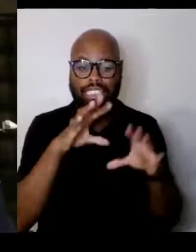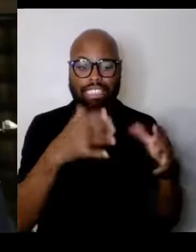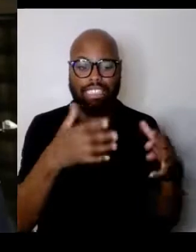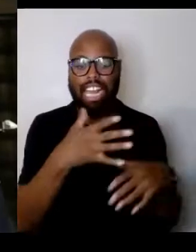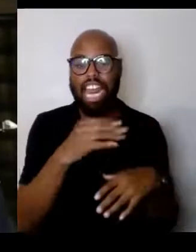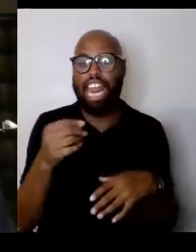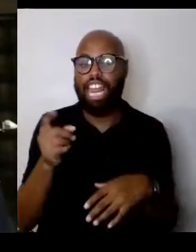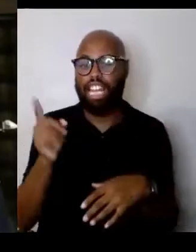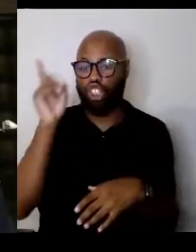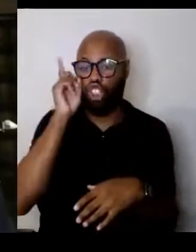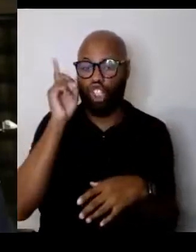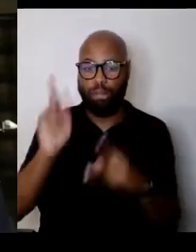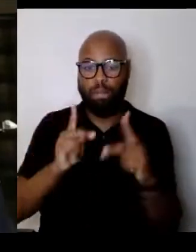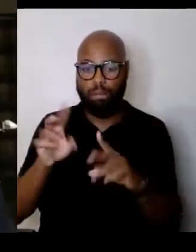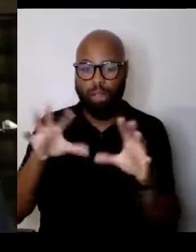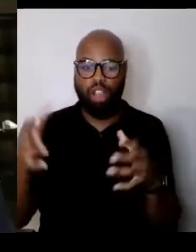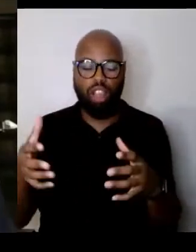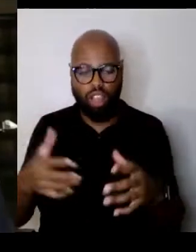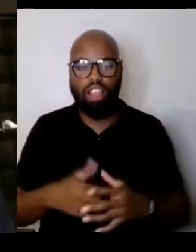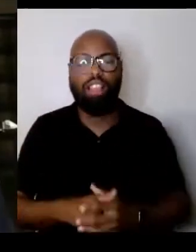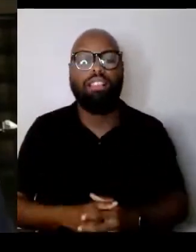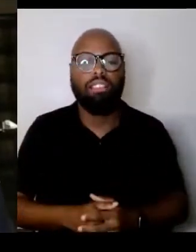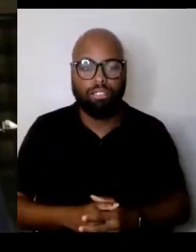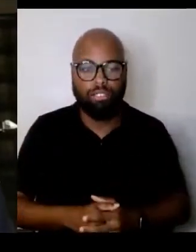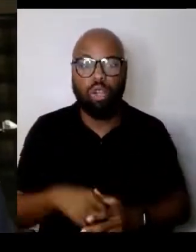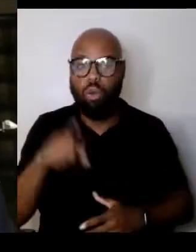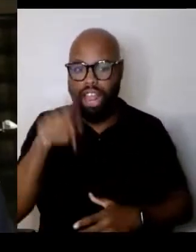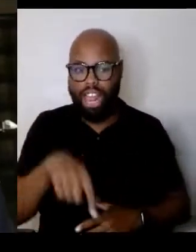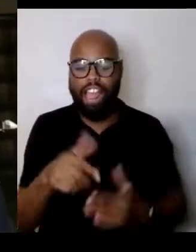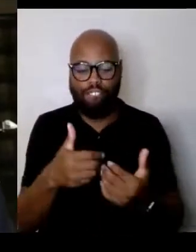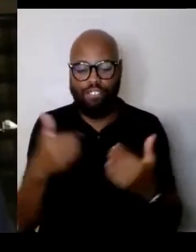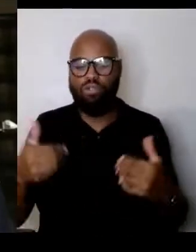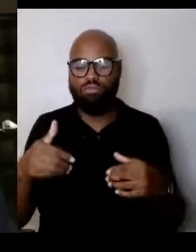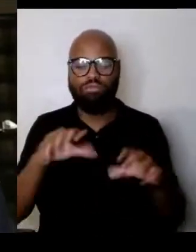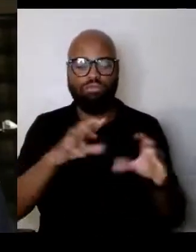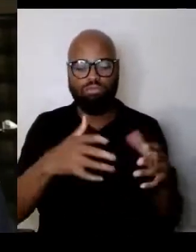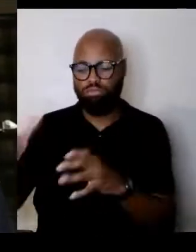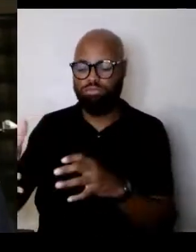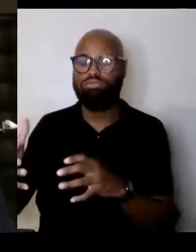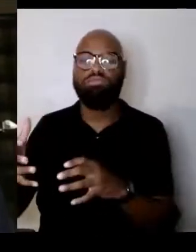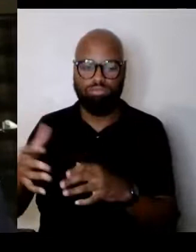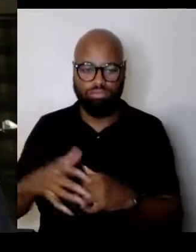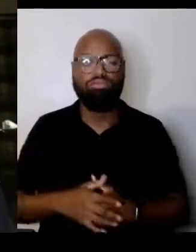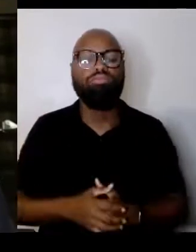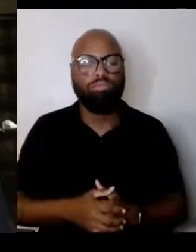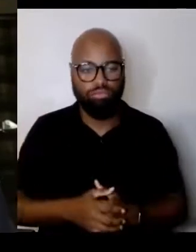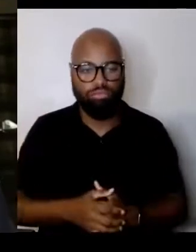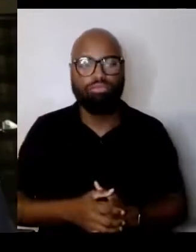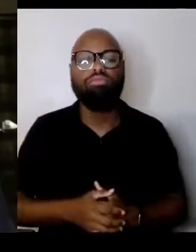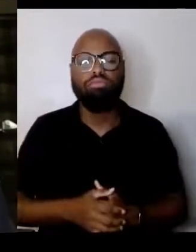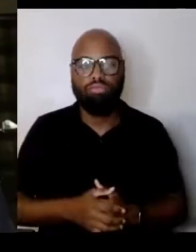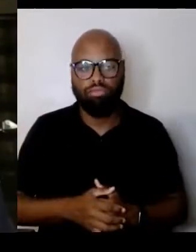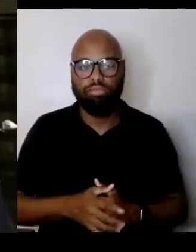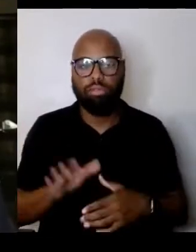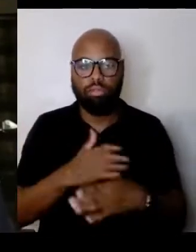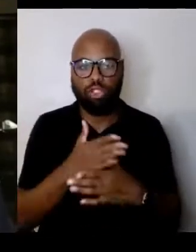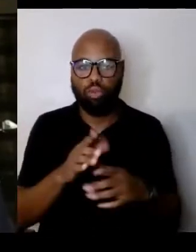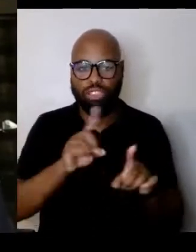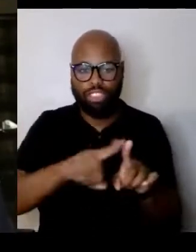and we need to differentiate between groups. I'll give you an example,